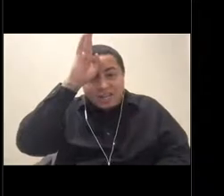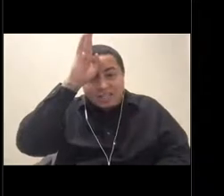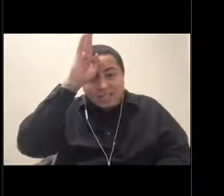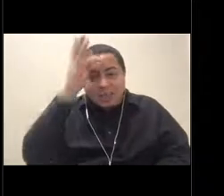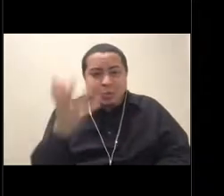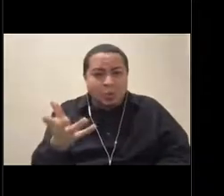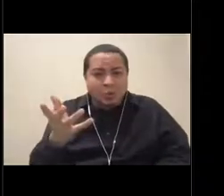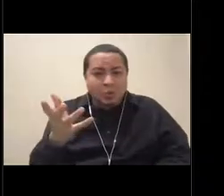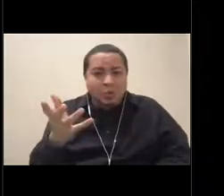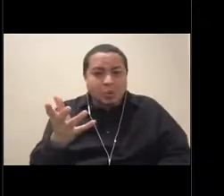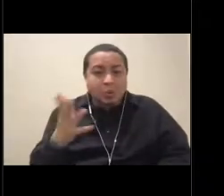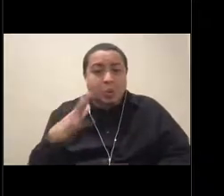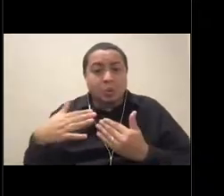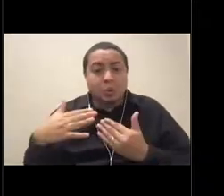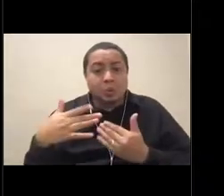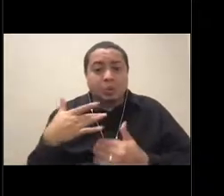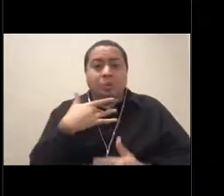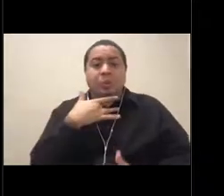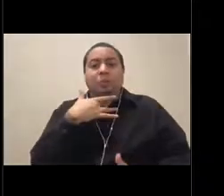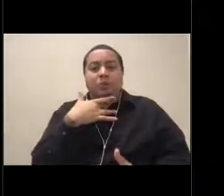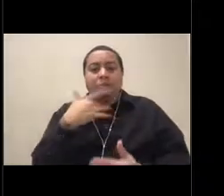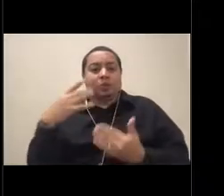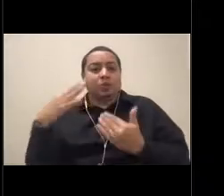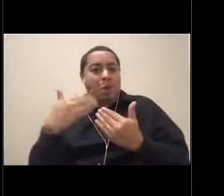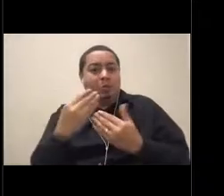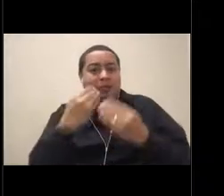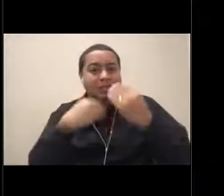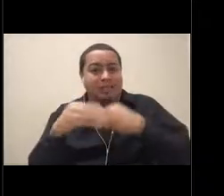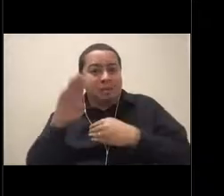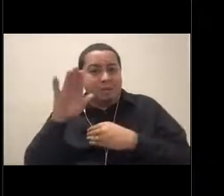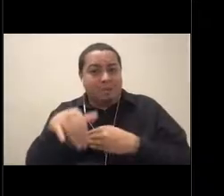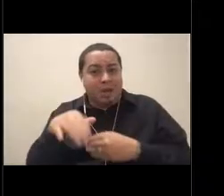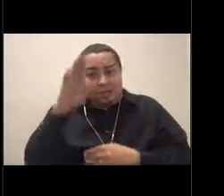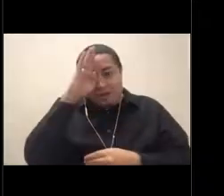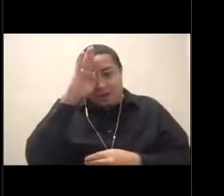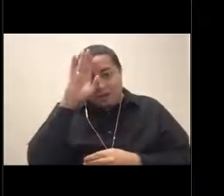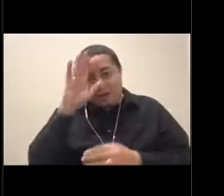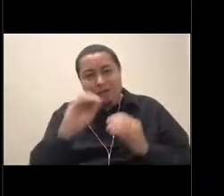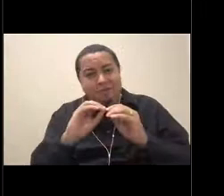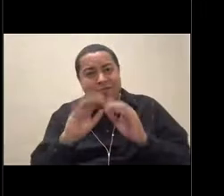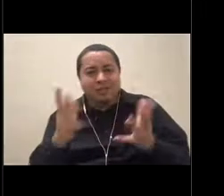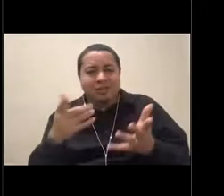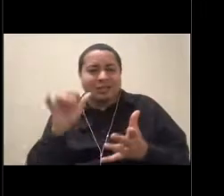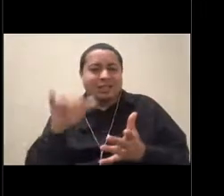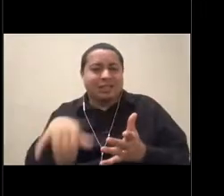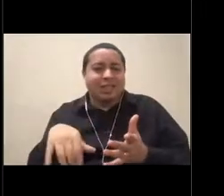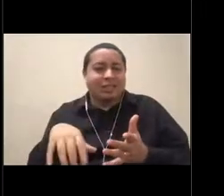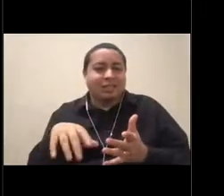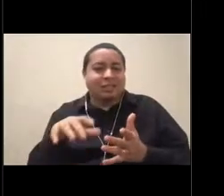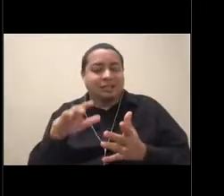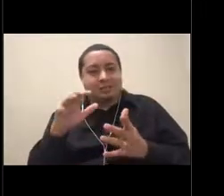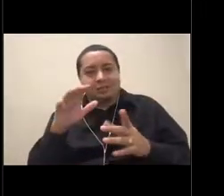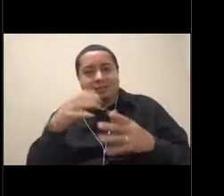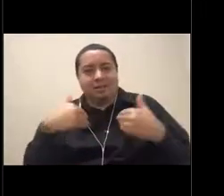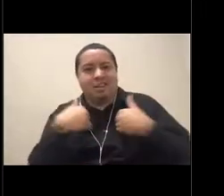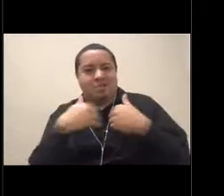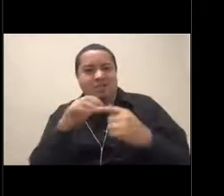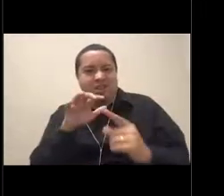He almost got by that shark. Of course, sharks are a predator, but because this is such a big migration and there are lots of challenges,